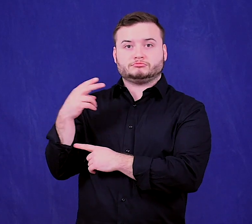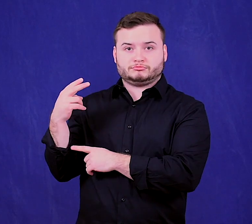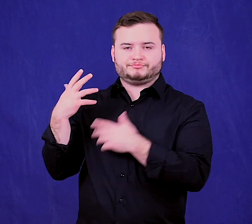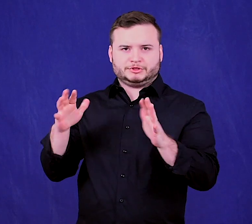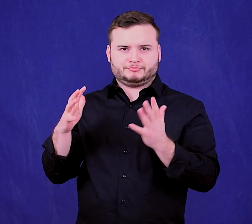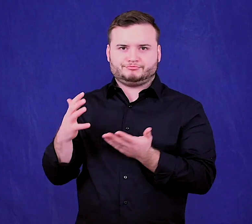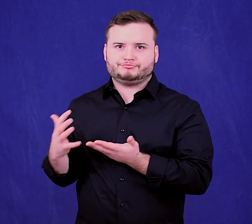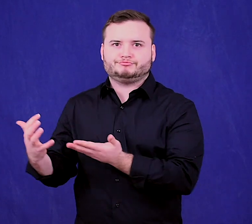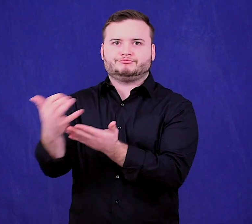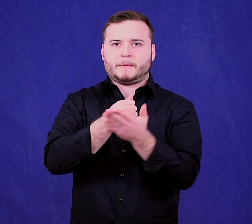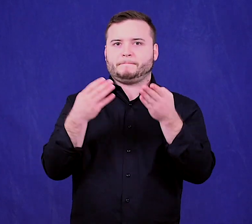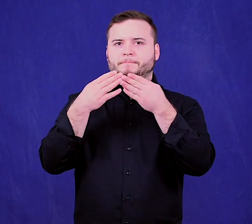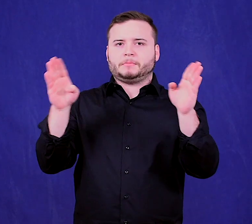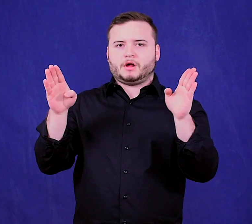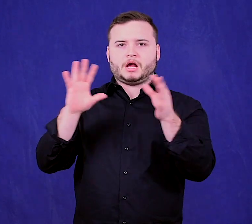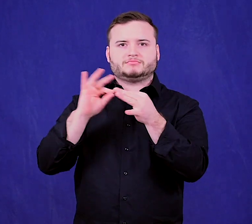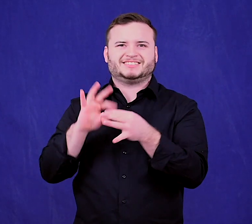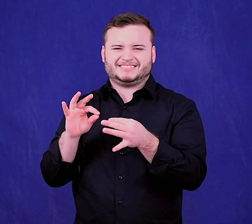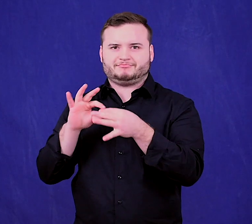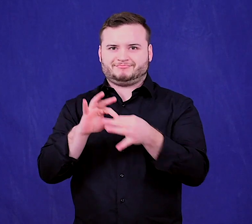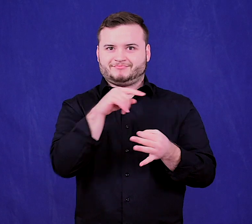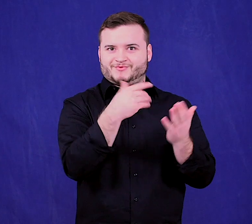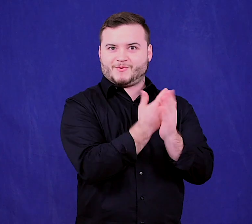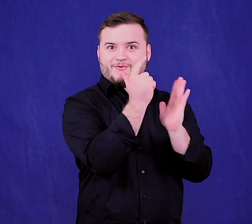the new tiered license law to